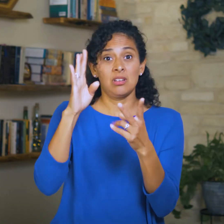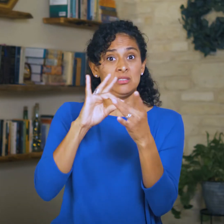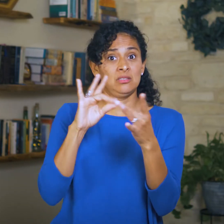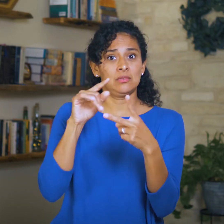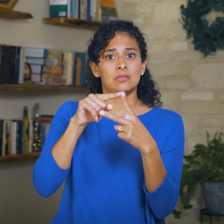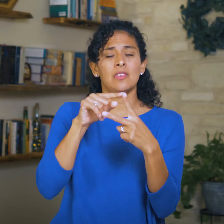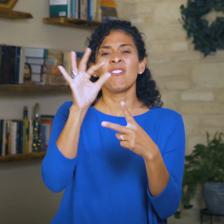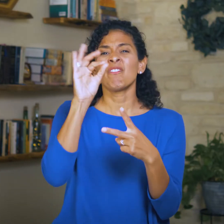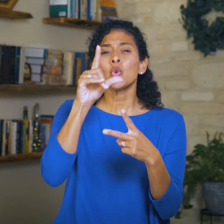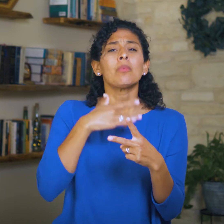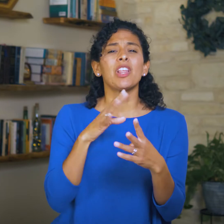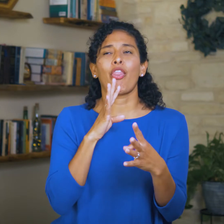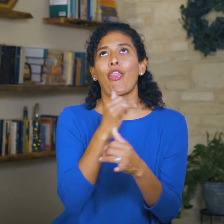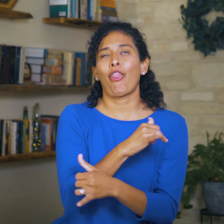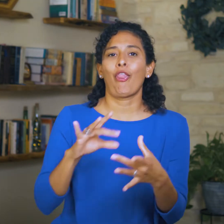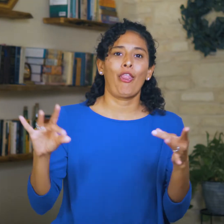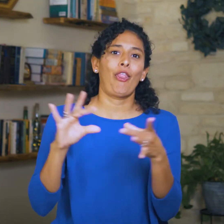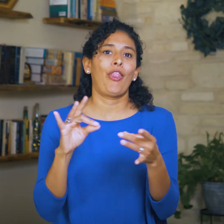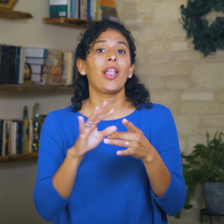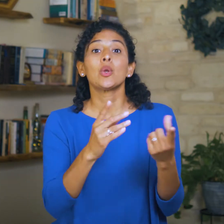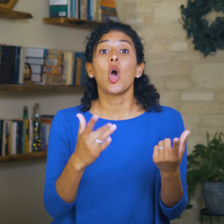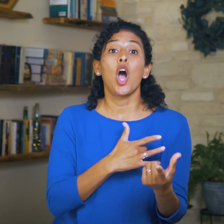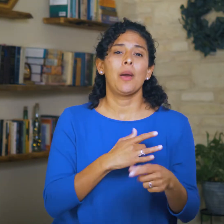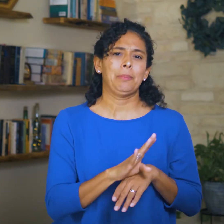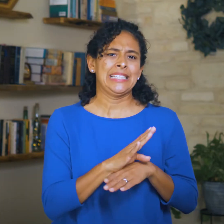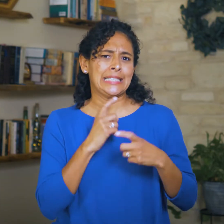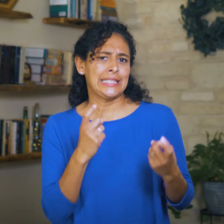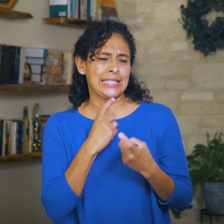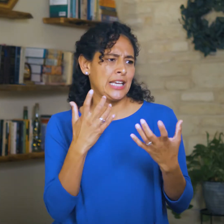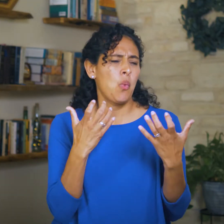“The fool speaks folly, and his heart is busy with iniquity,